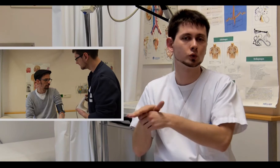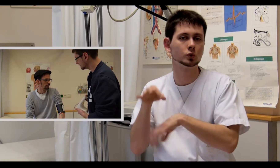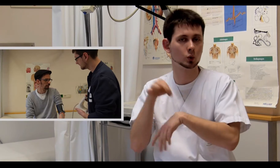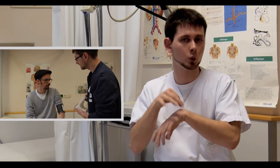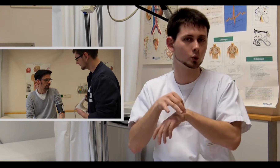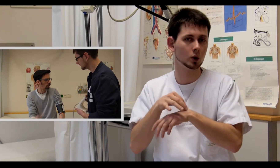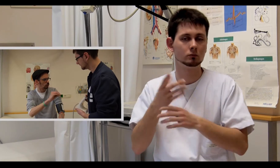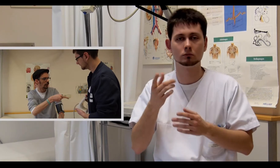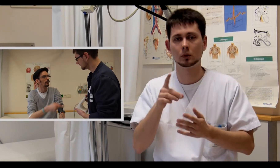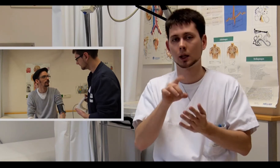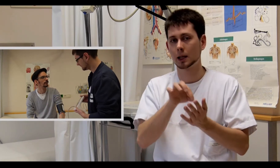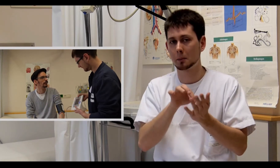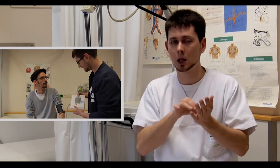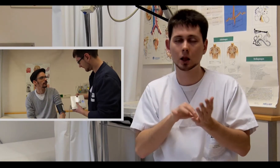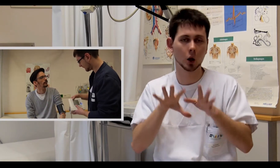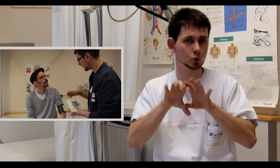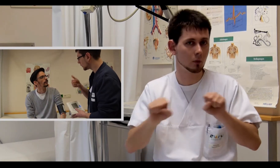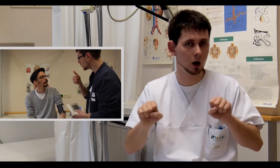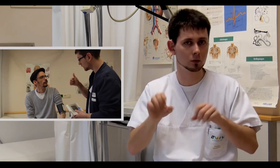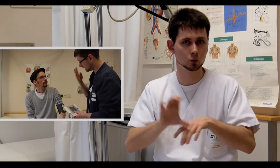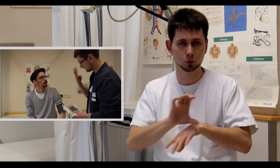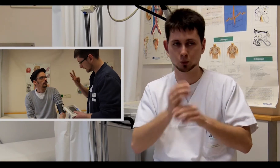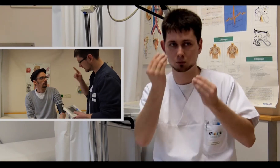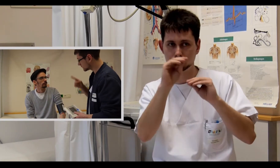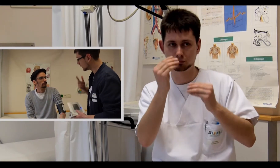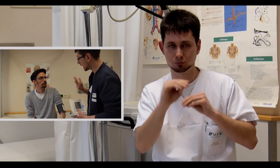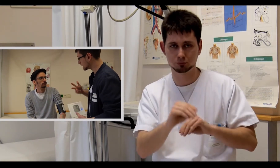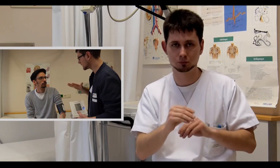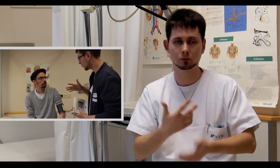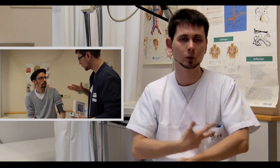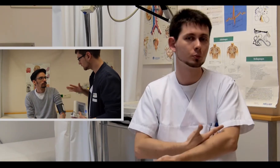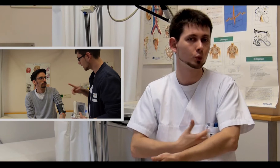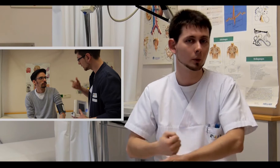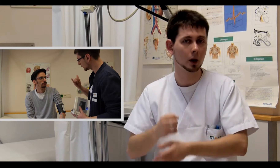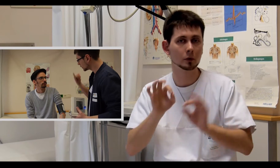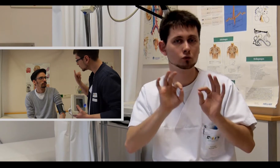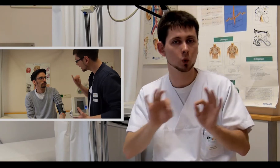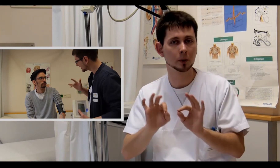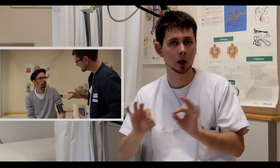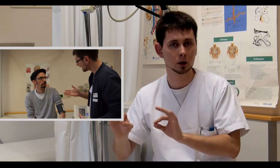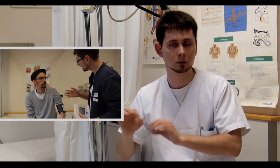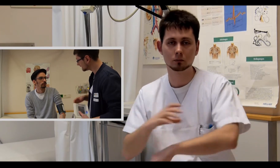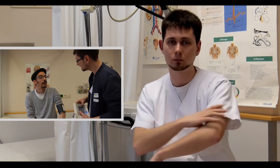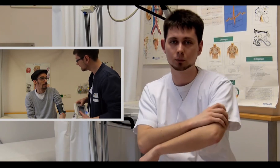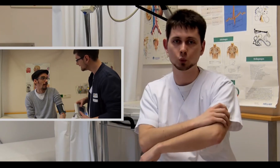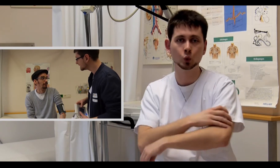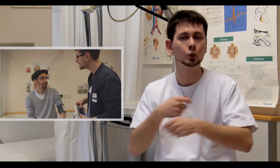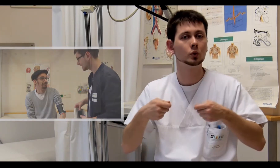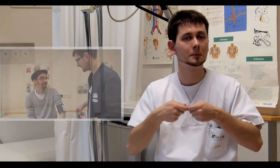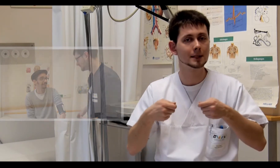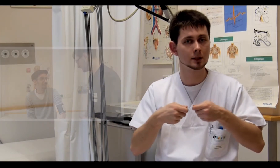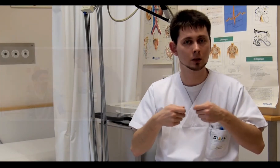... I make appointments, I prepare the blood samples, measure blood pressure, ...